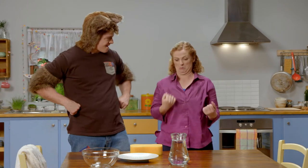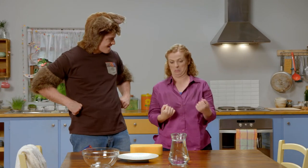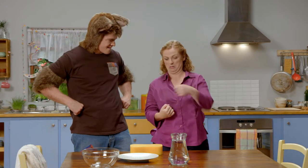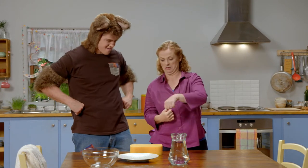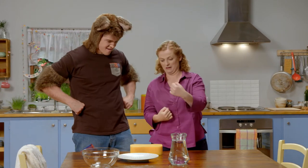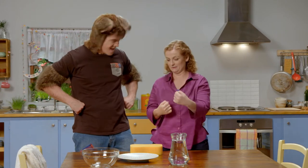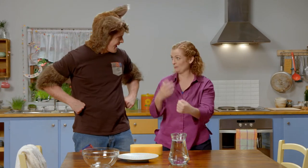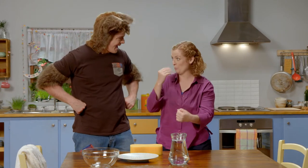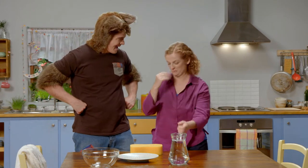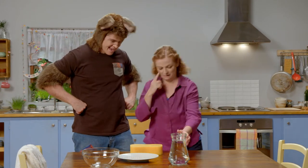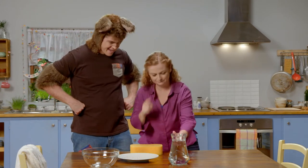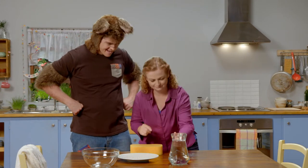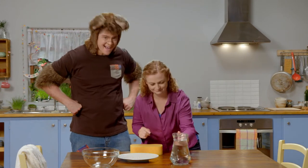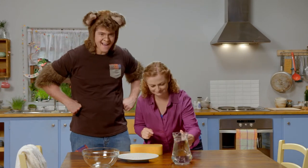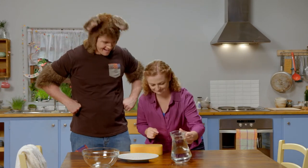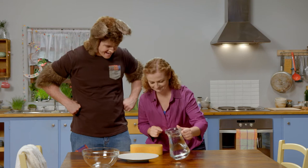I'll pour some water onto the plate ...